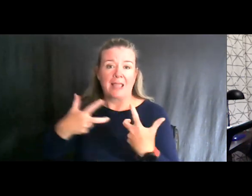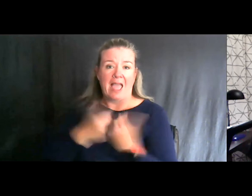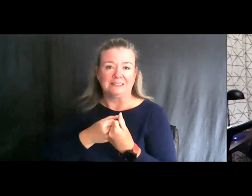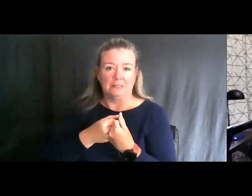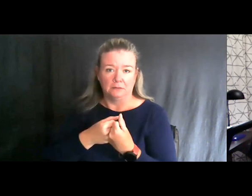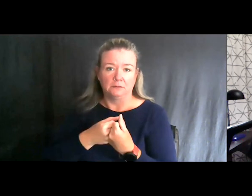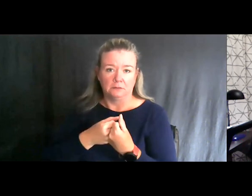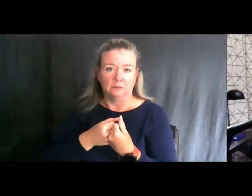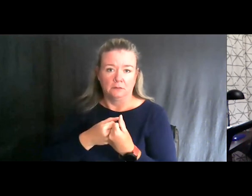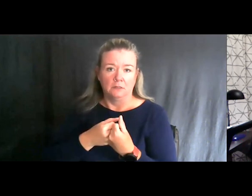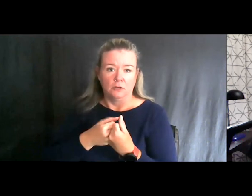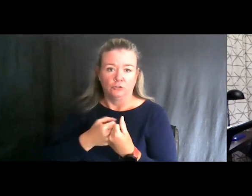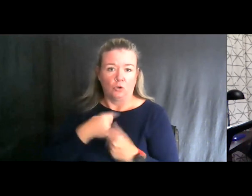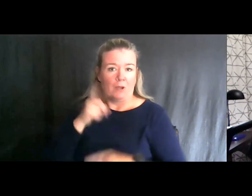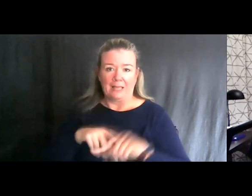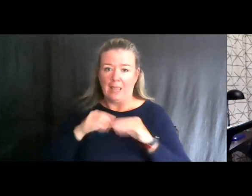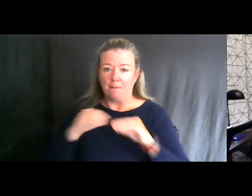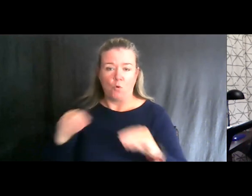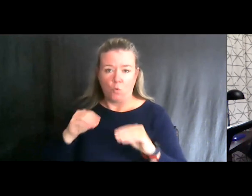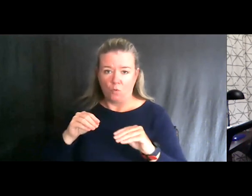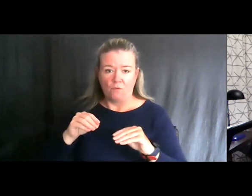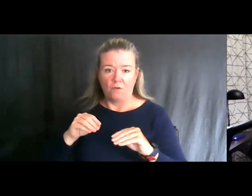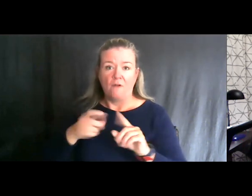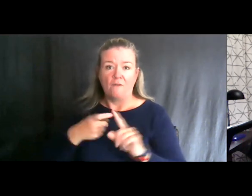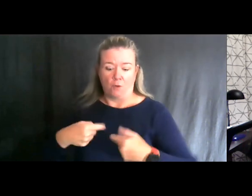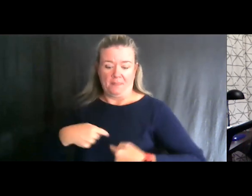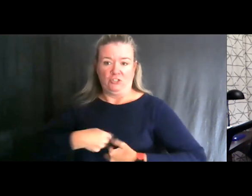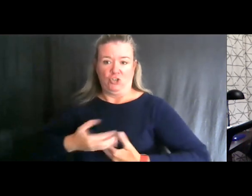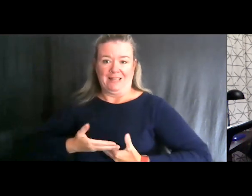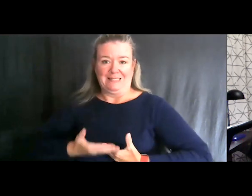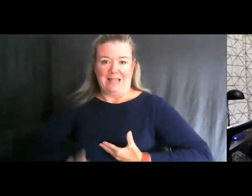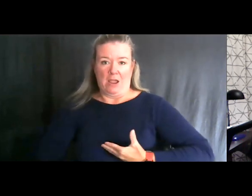I'm paralyzed from the thoracic 5 (vertebrae), which is chest level down, so I'm unable to